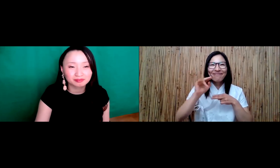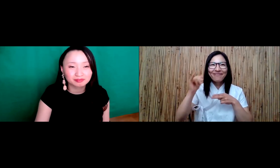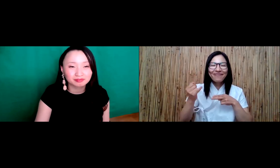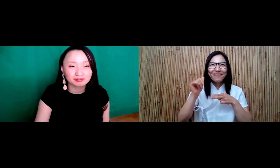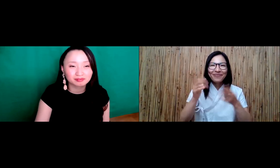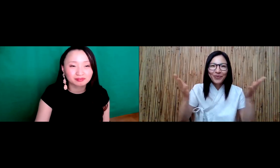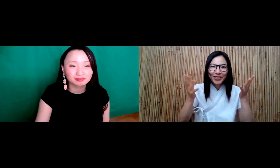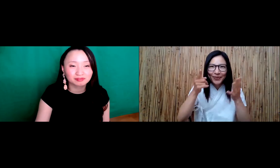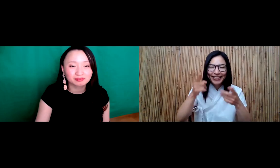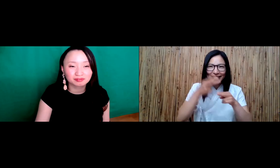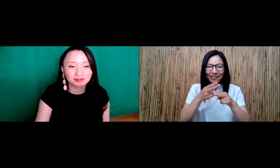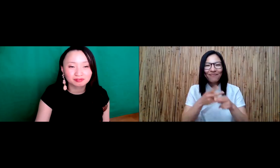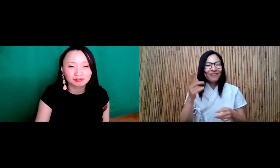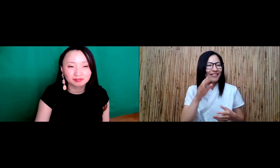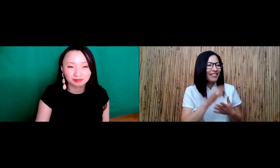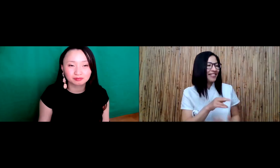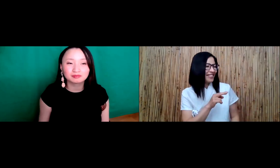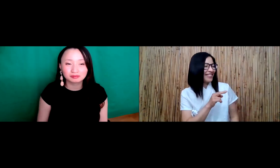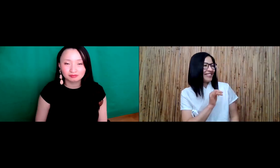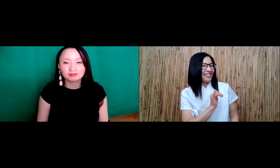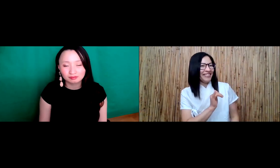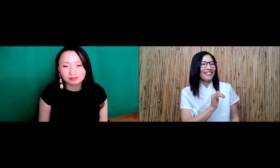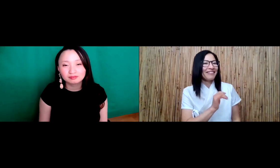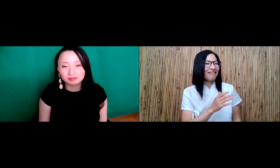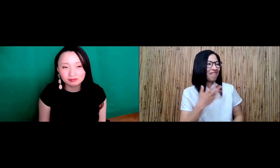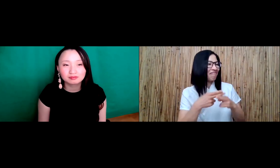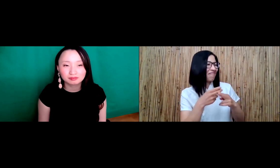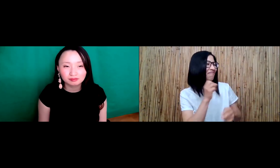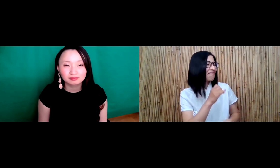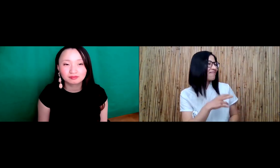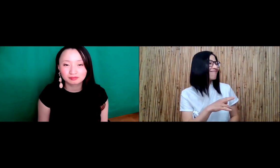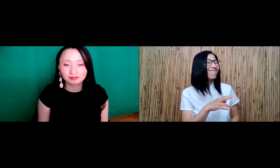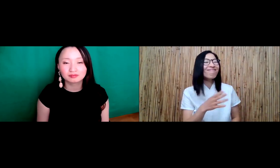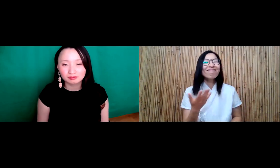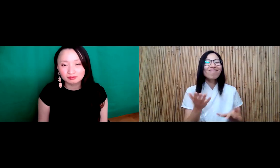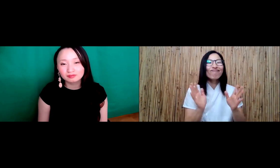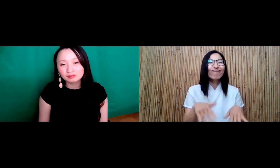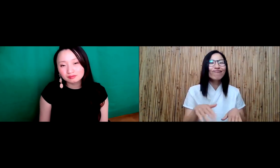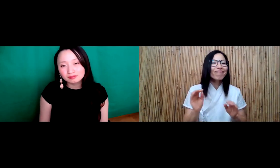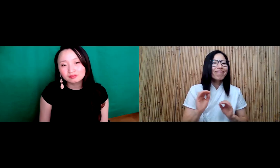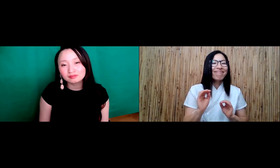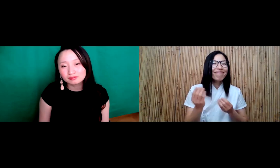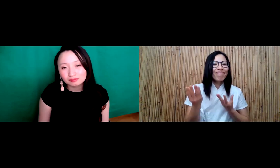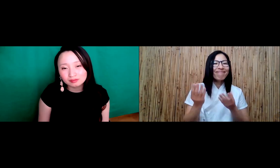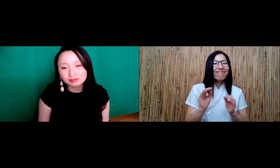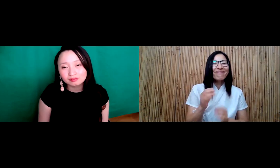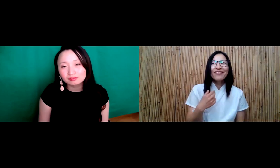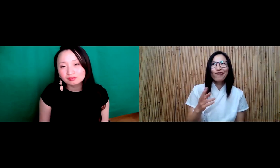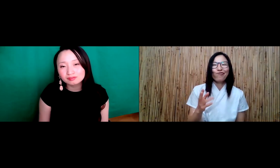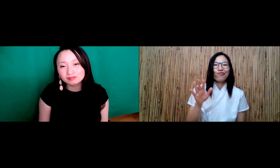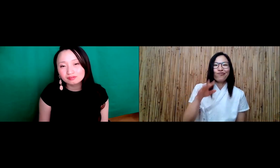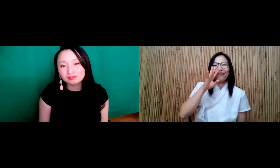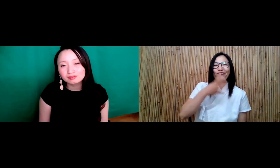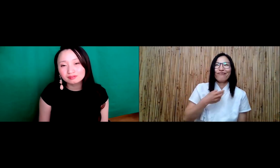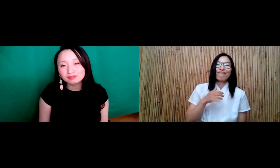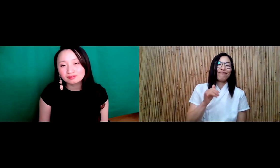me that his name, and I was introducing myself as ninja and we kind of got to know each other.